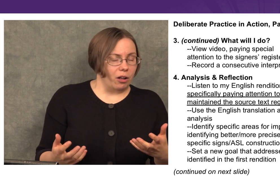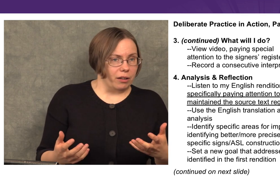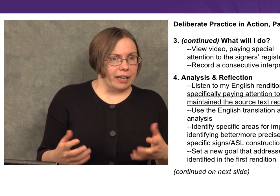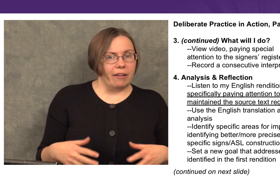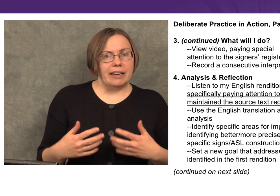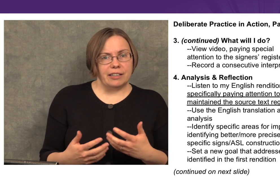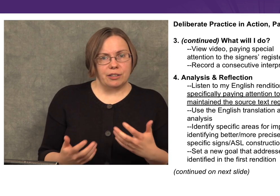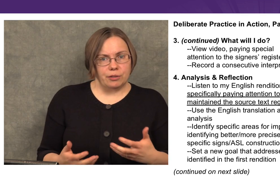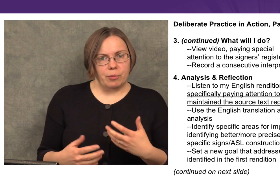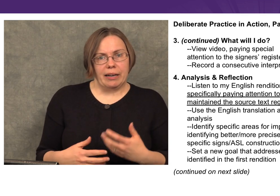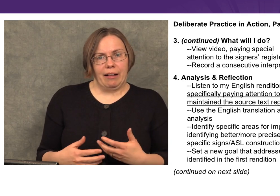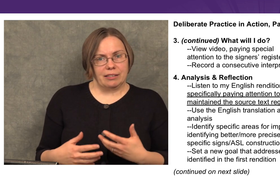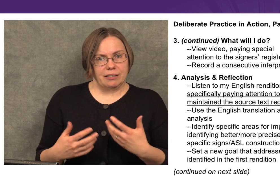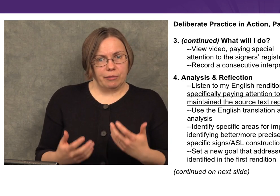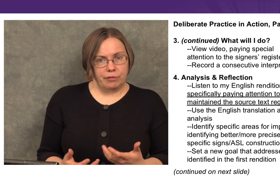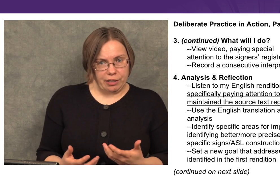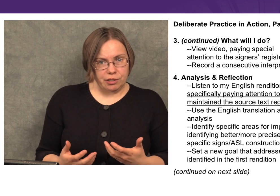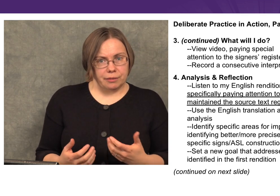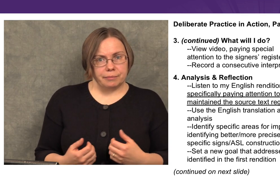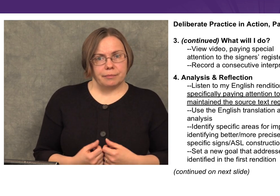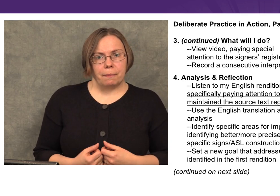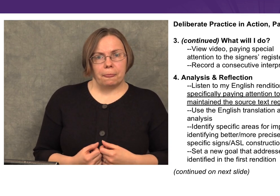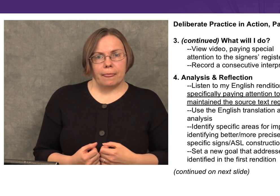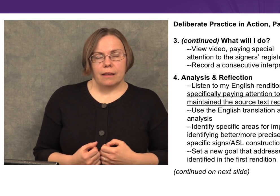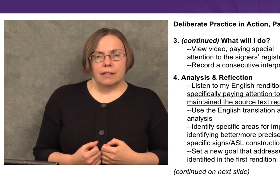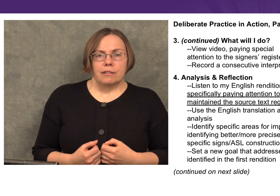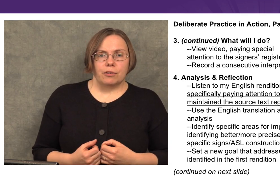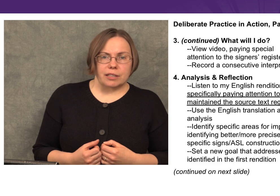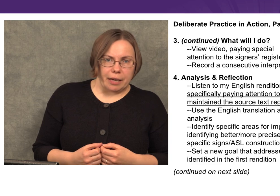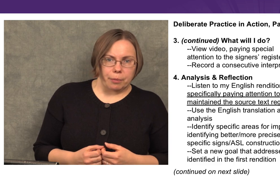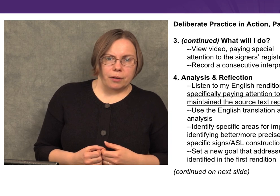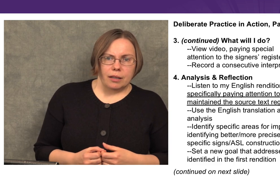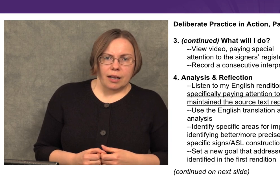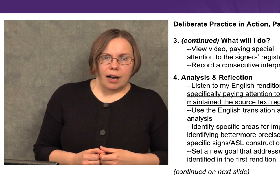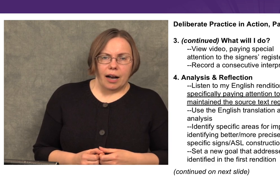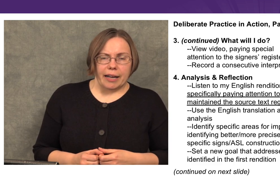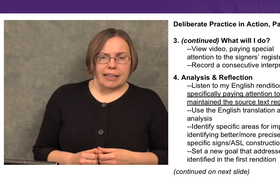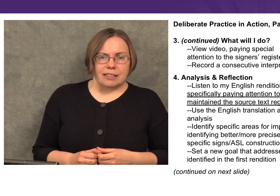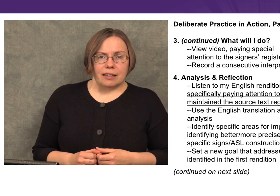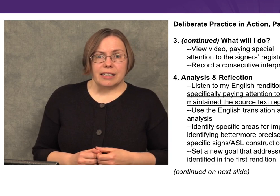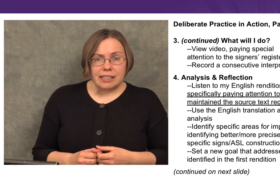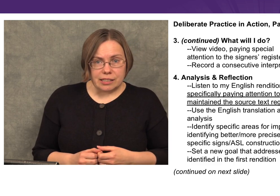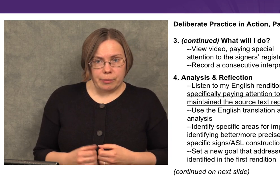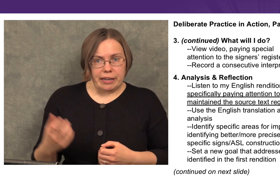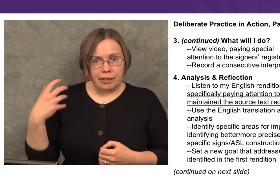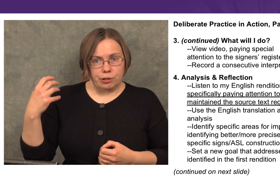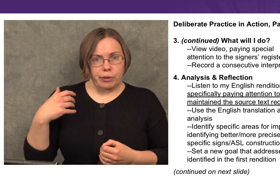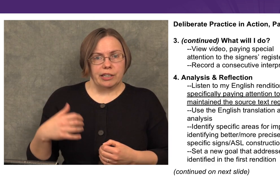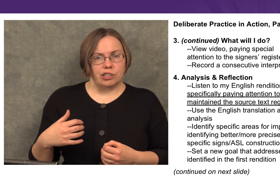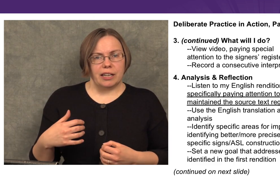now I need to do some analysis and reflection. For example, I need to listen to my English rendition